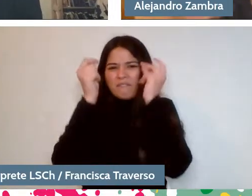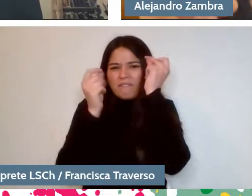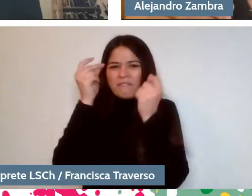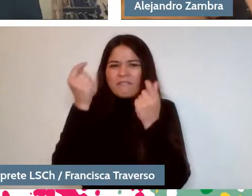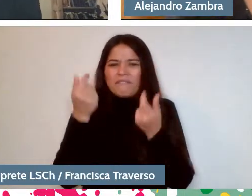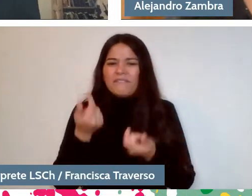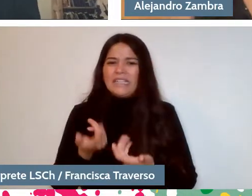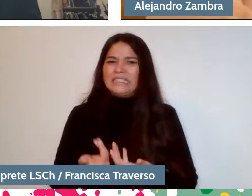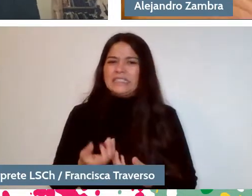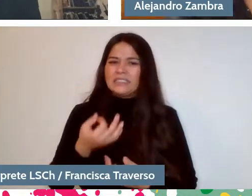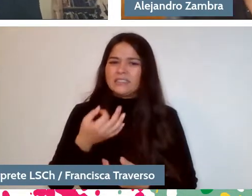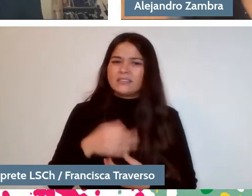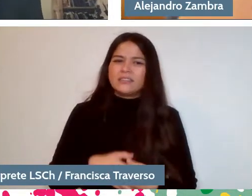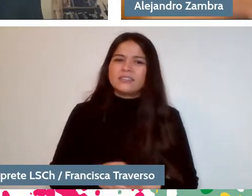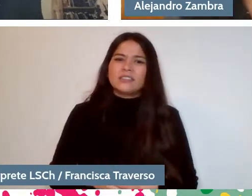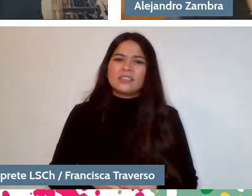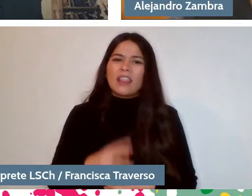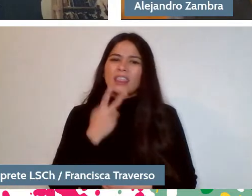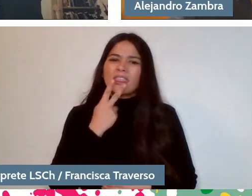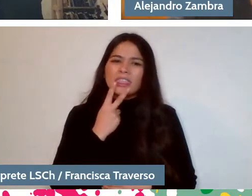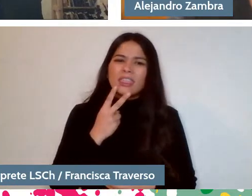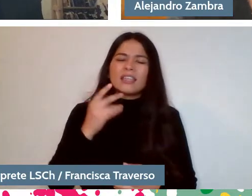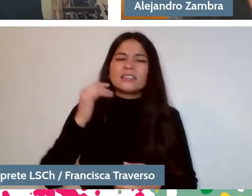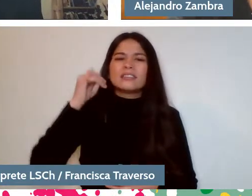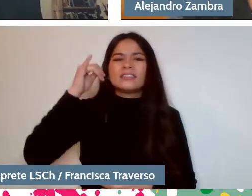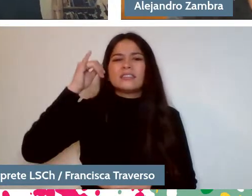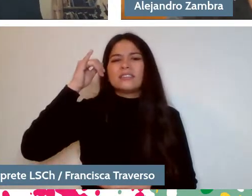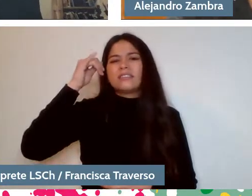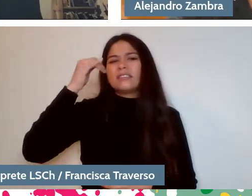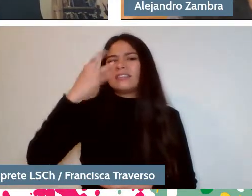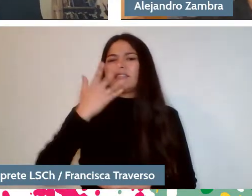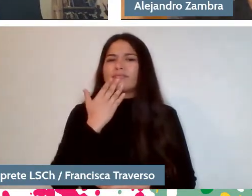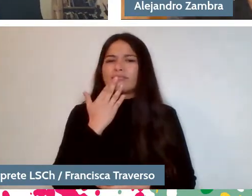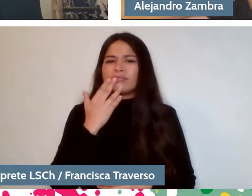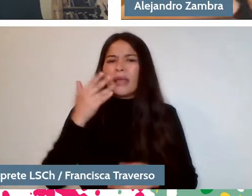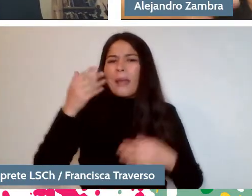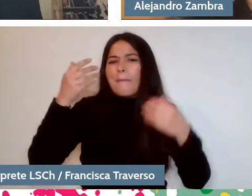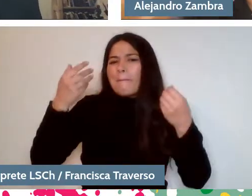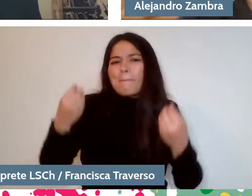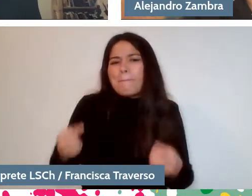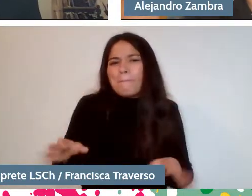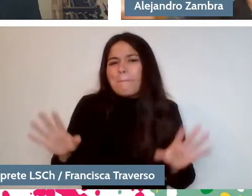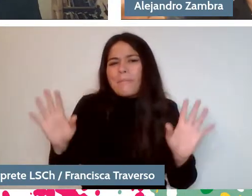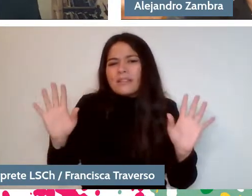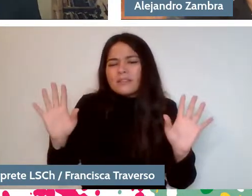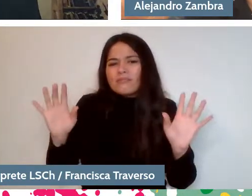I mean, I feel like it either happens or it doesn't happen. It's not something you can... -No.